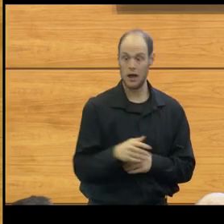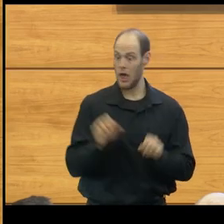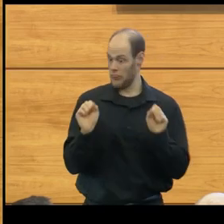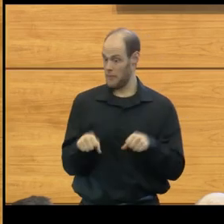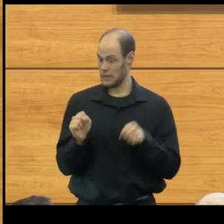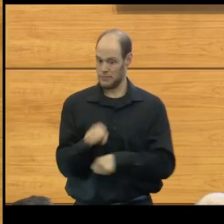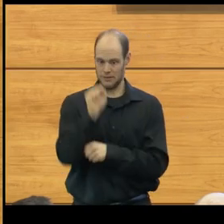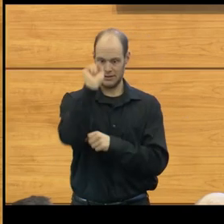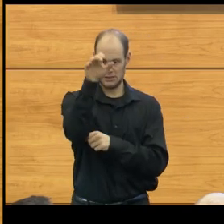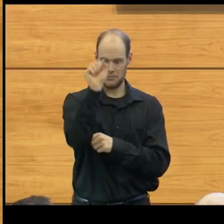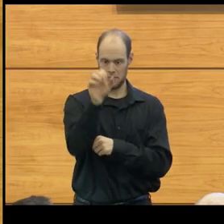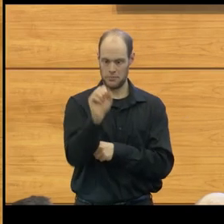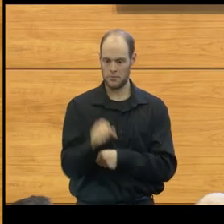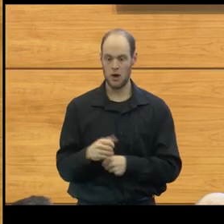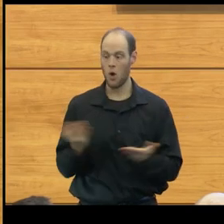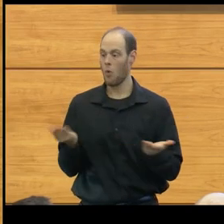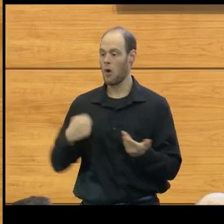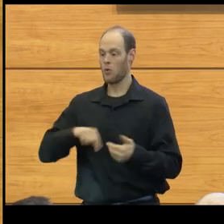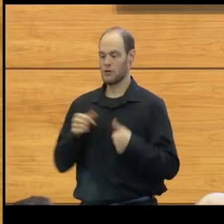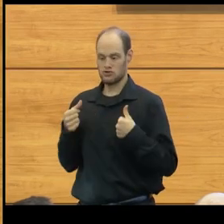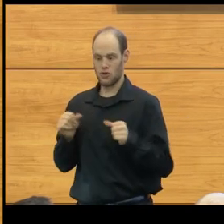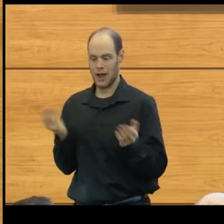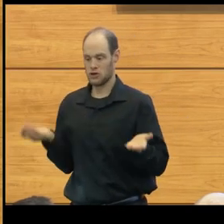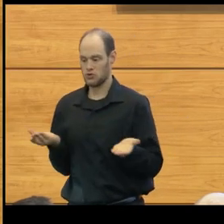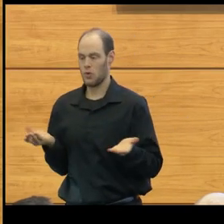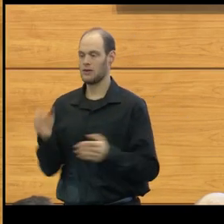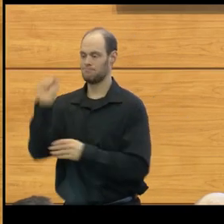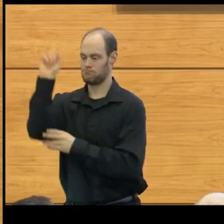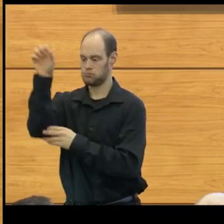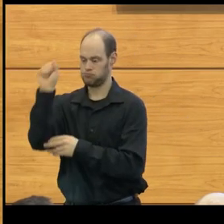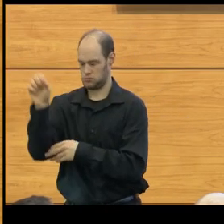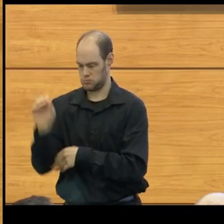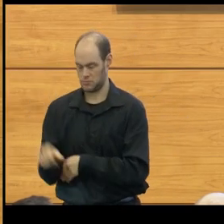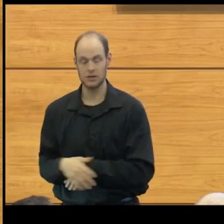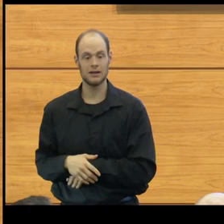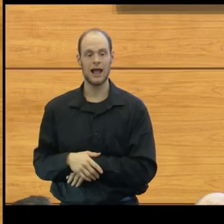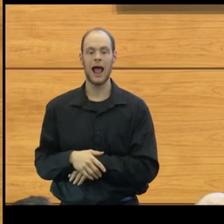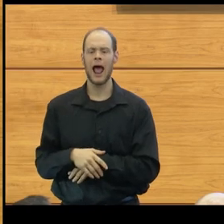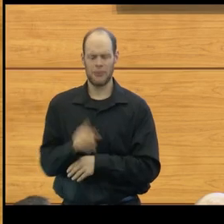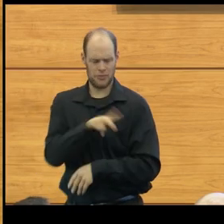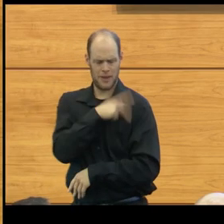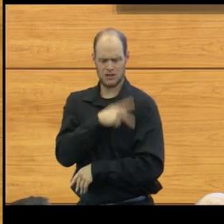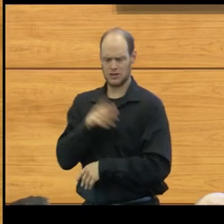and this is what we are going to try to do." And they're much more understanding of it.